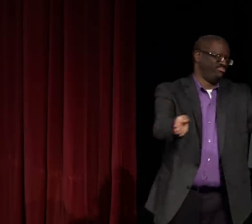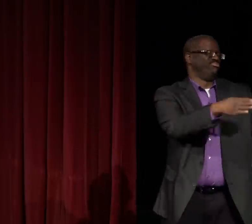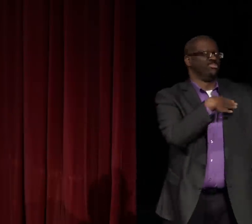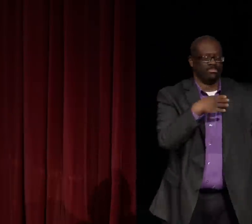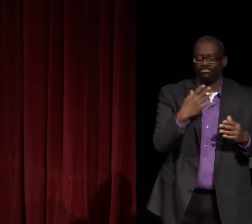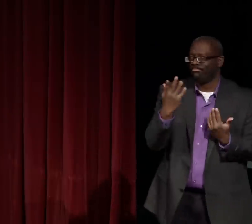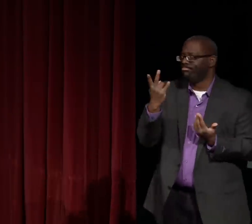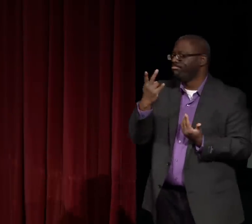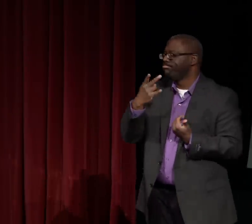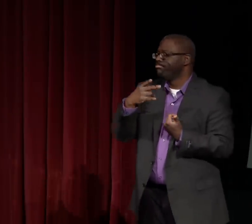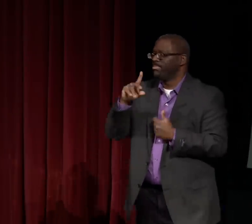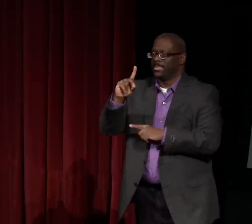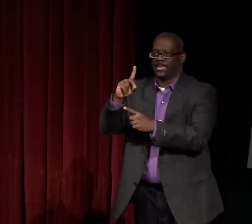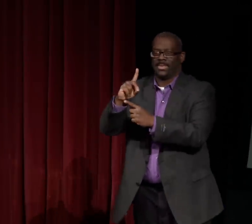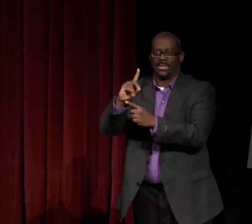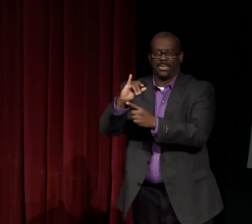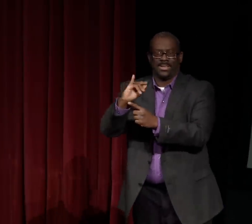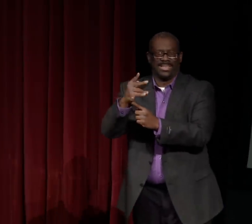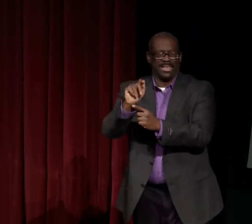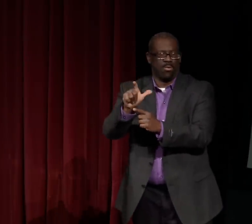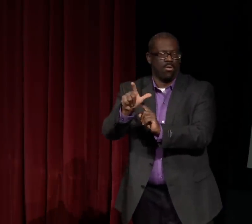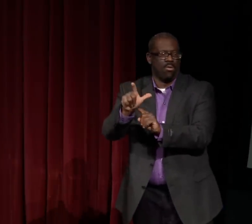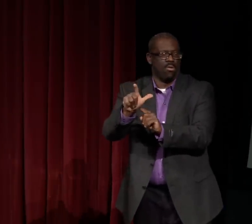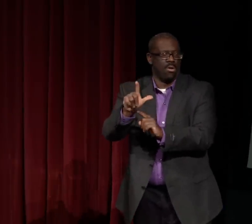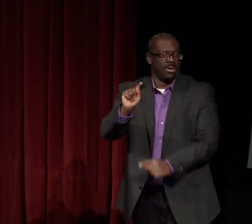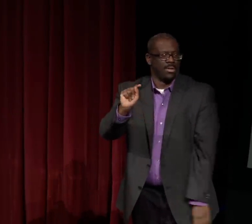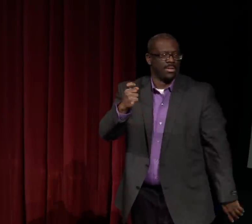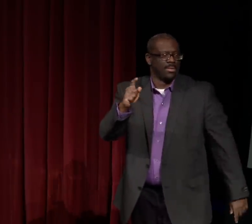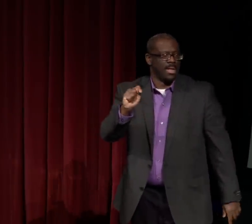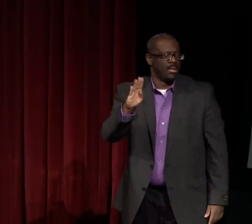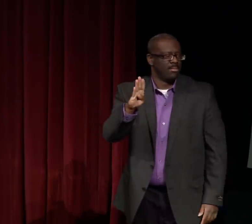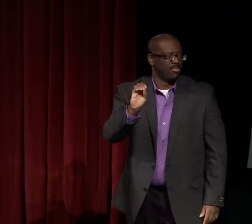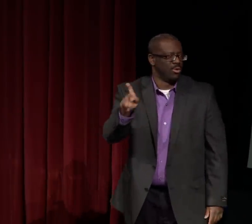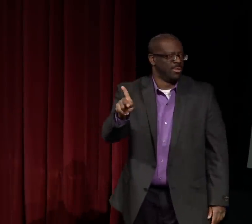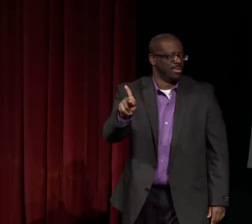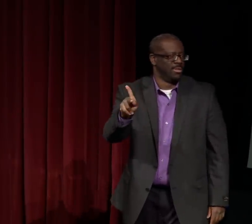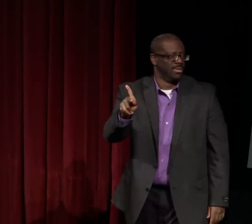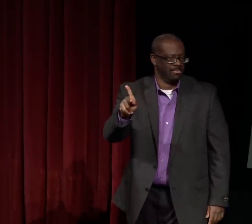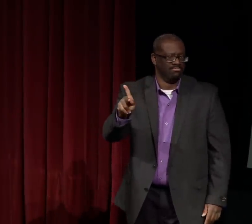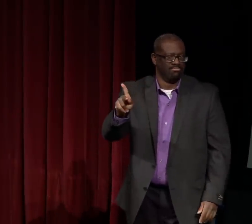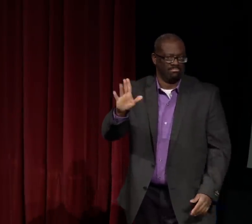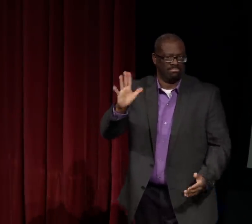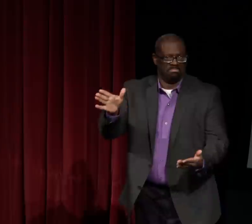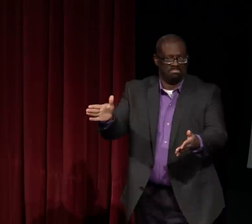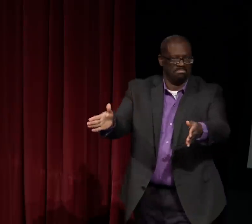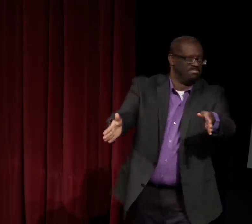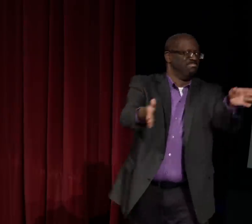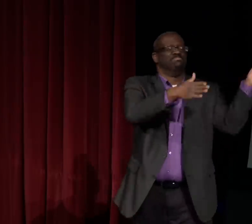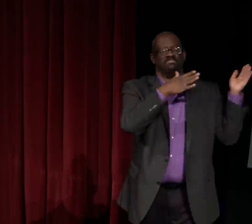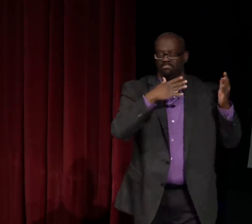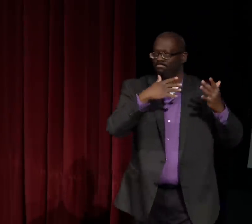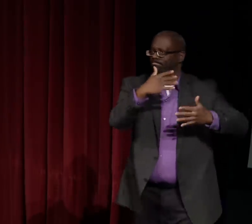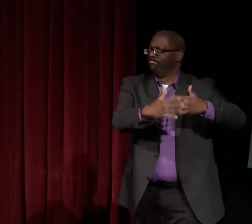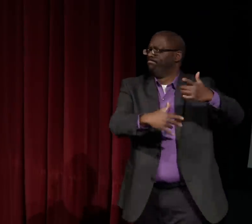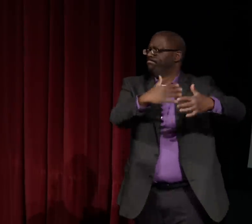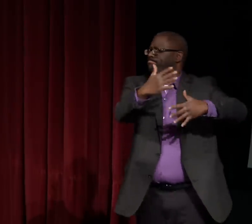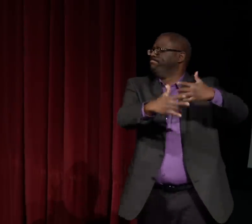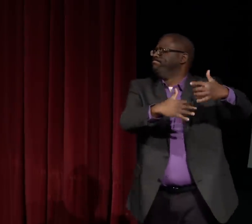We did that because we saw what the current trends are. We see that there's a lot of energy